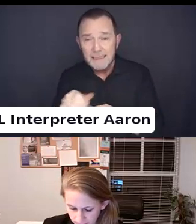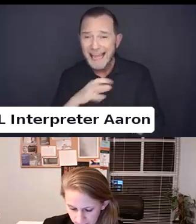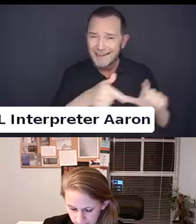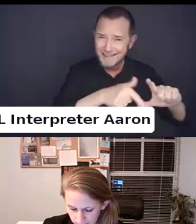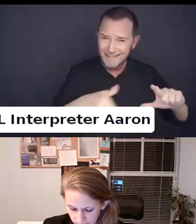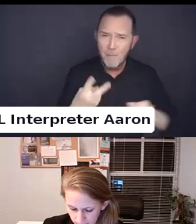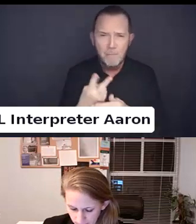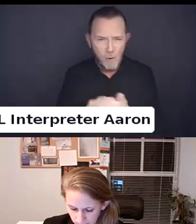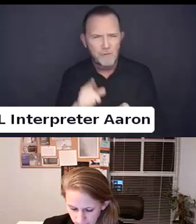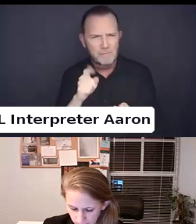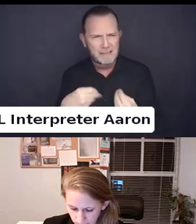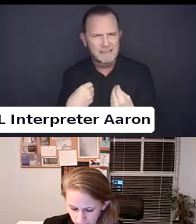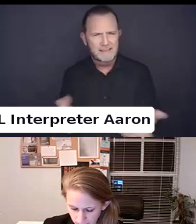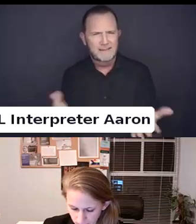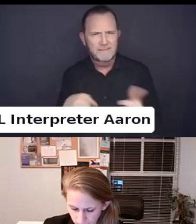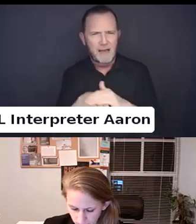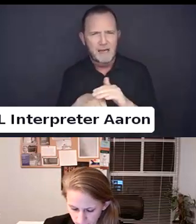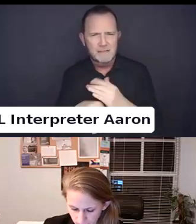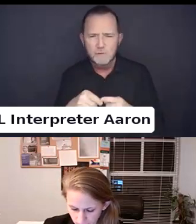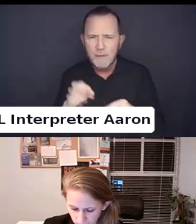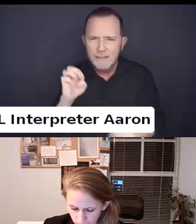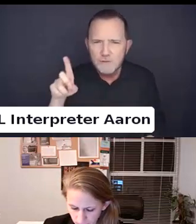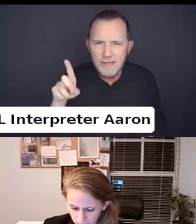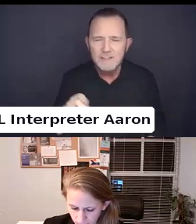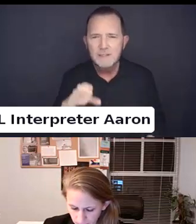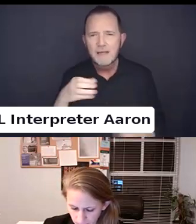And have access to.